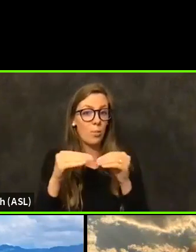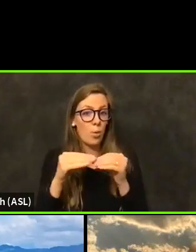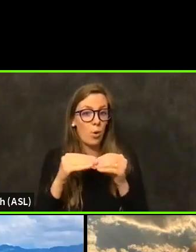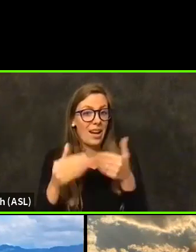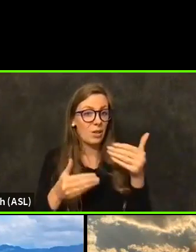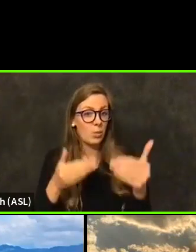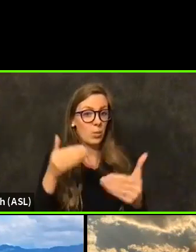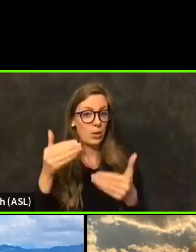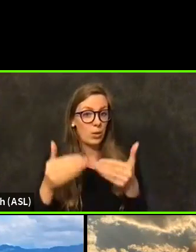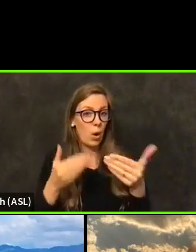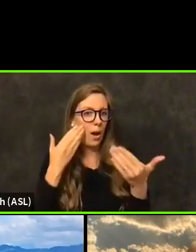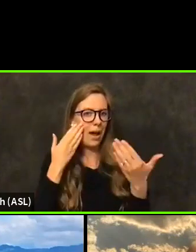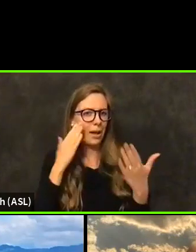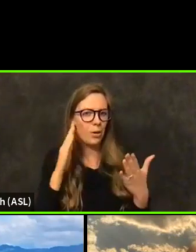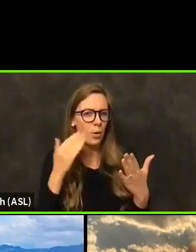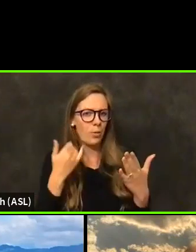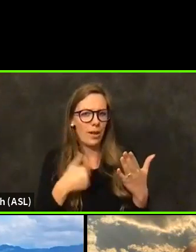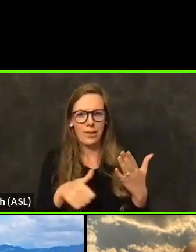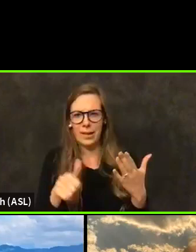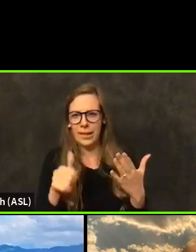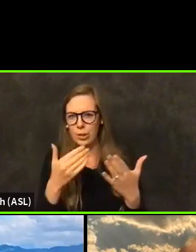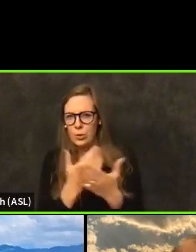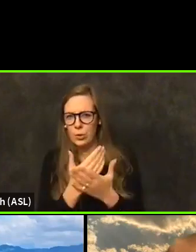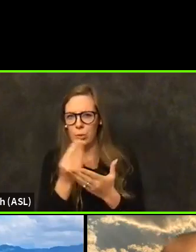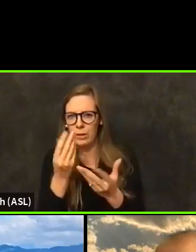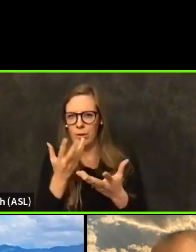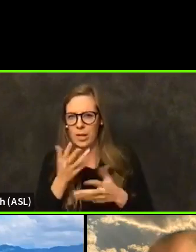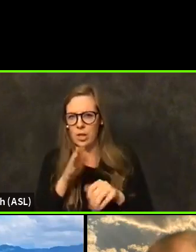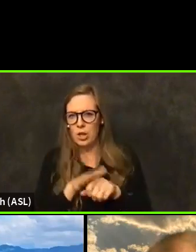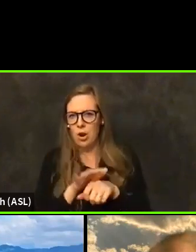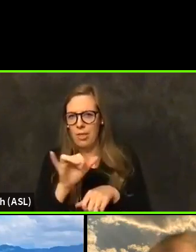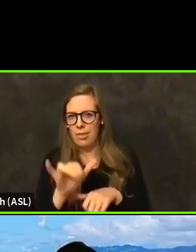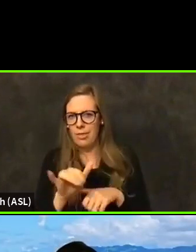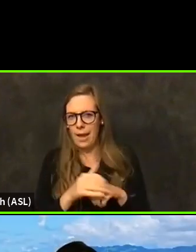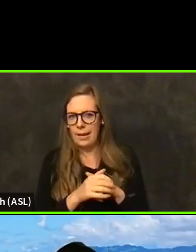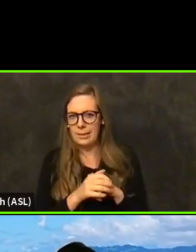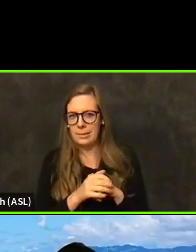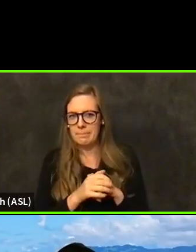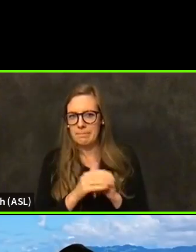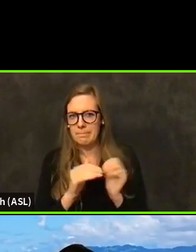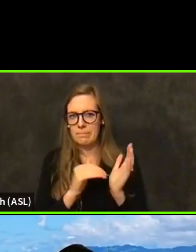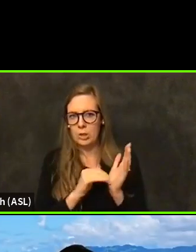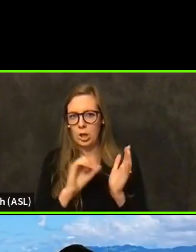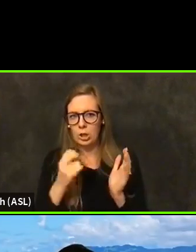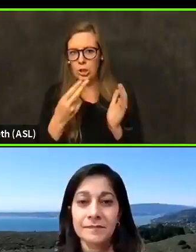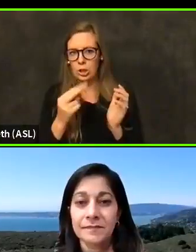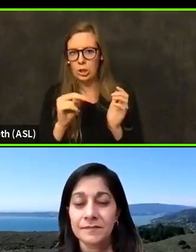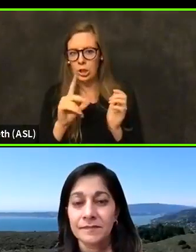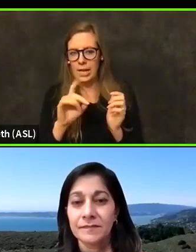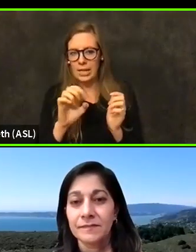I don't know if we have any updates on that, Dr. Chindi, or can if you have any more